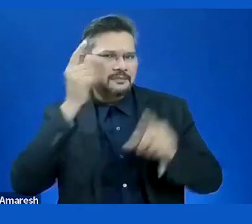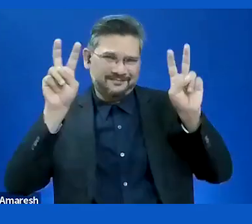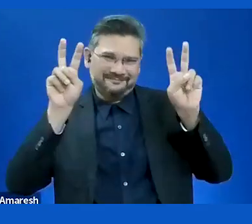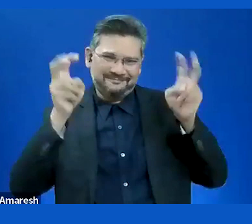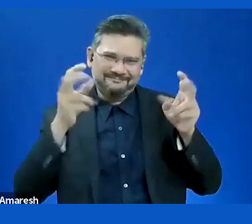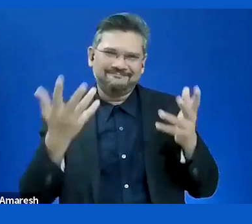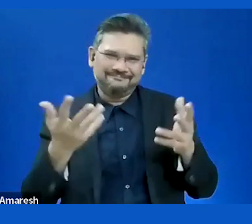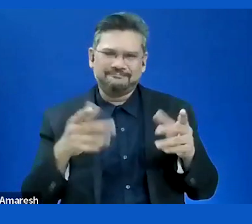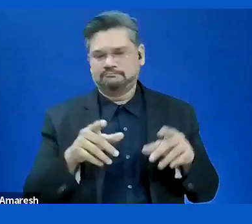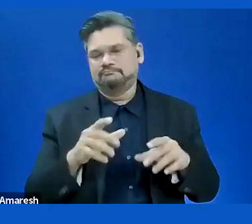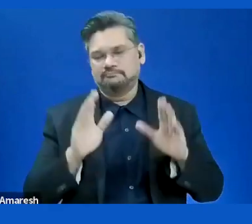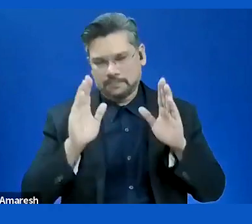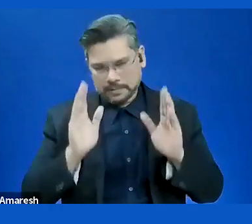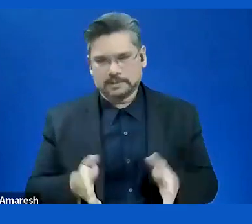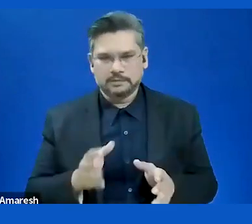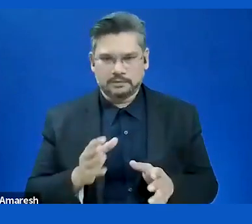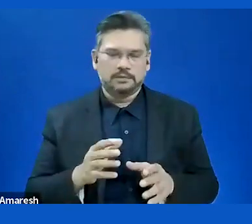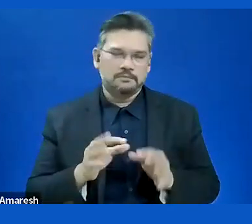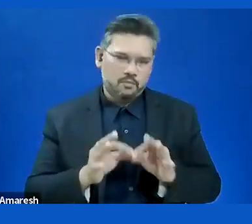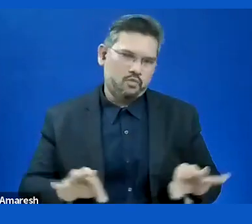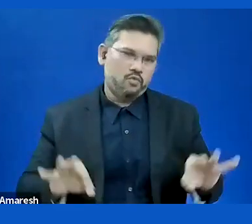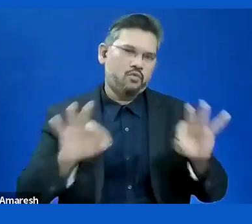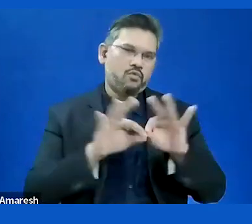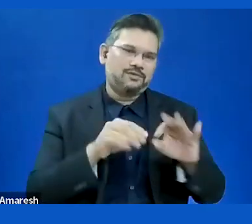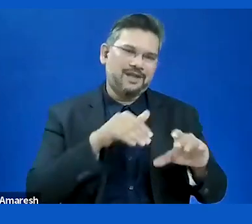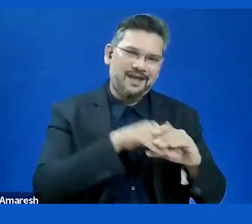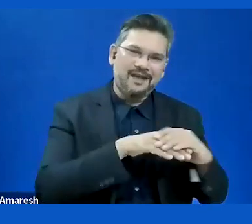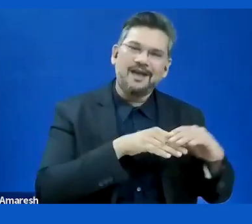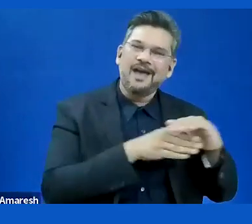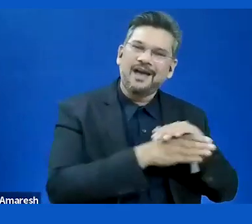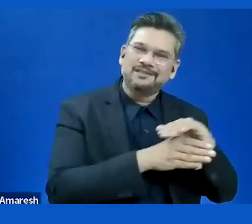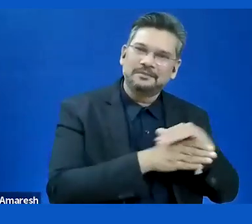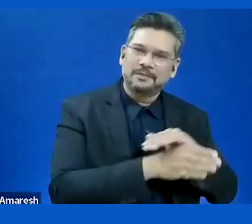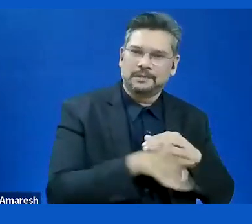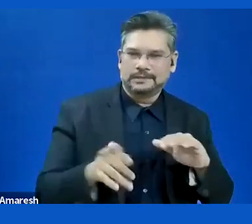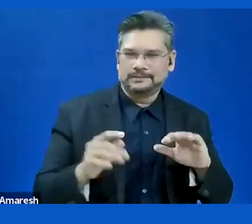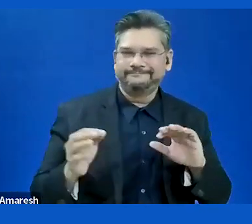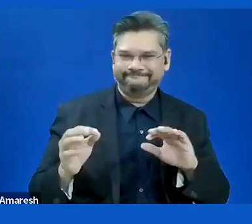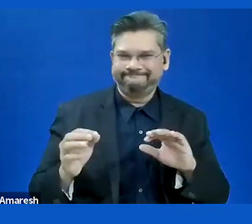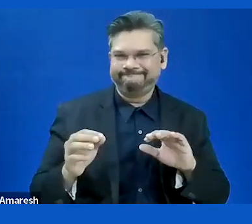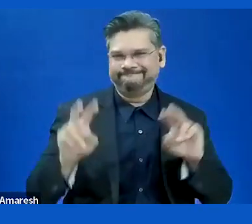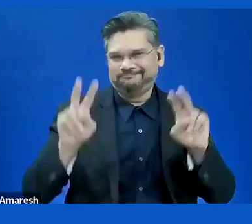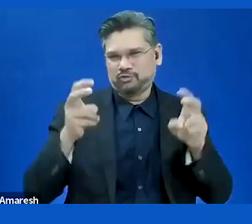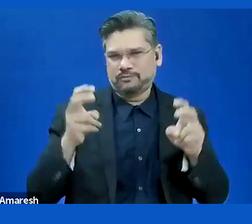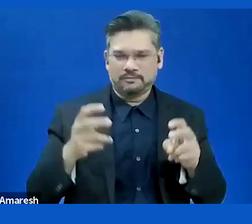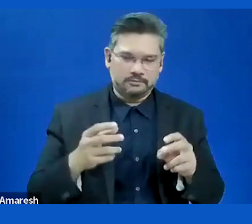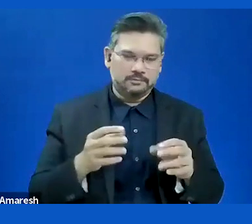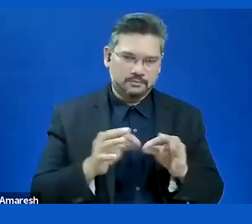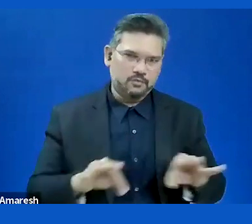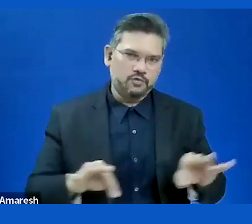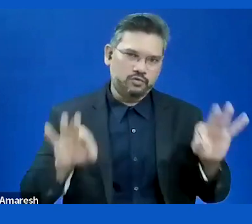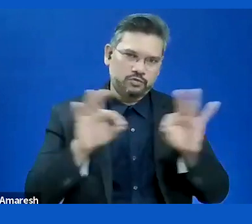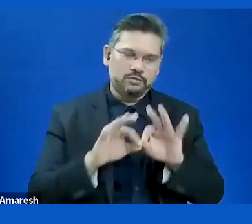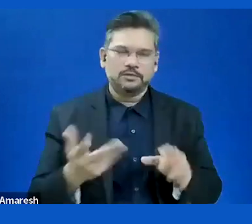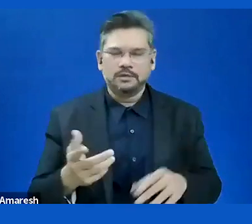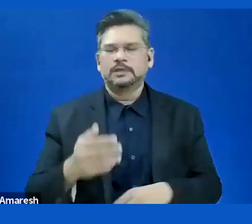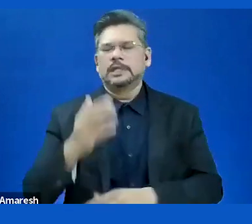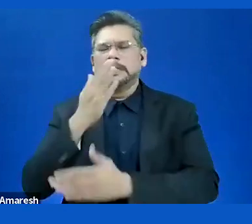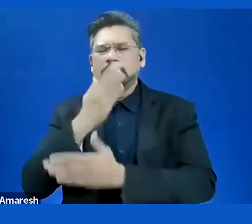are talking about disabled people. I mostly talk about impaired and disabled people. So we have the